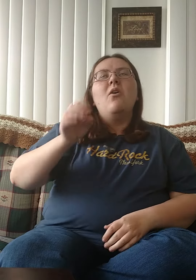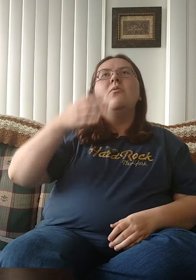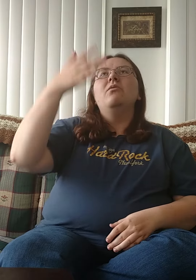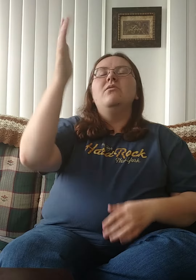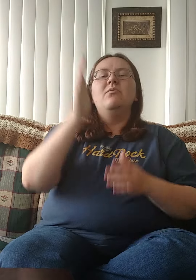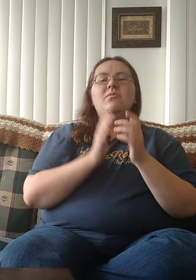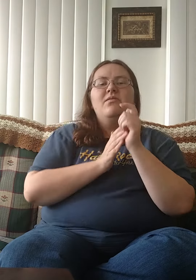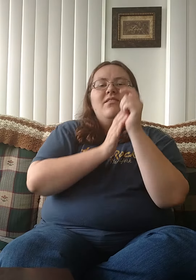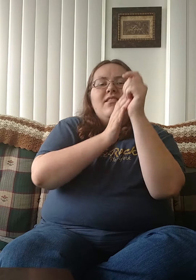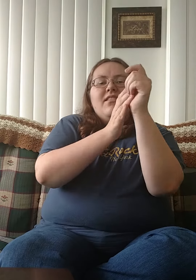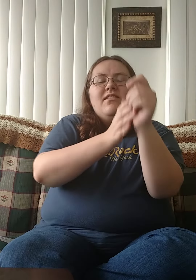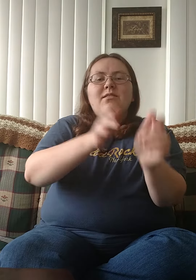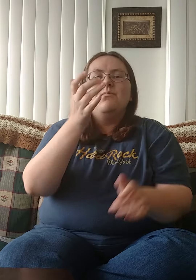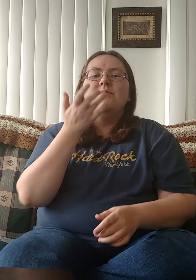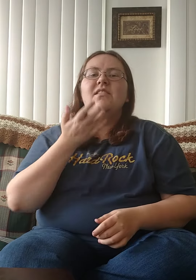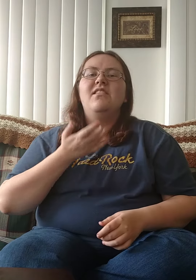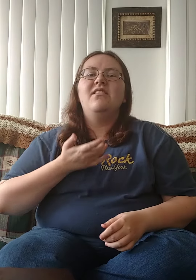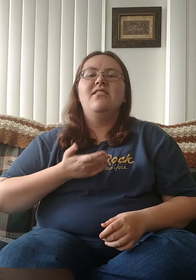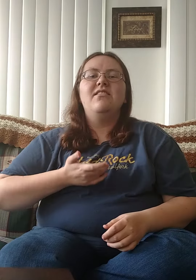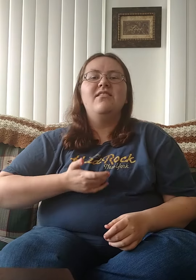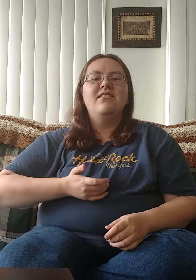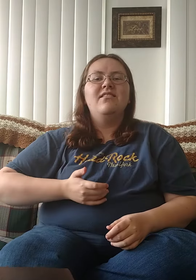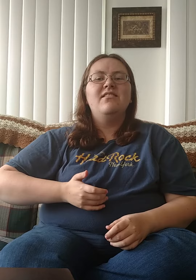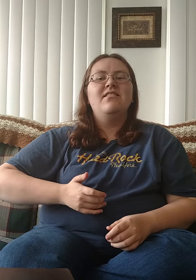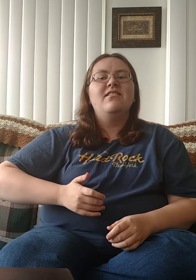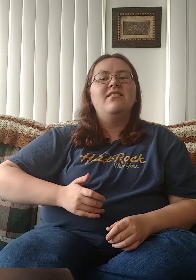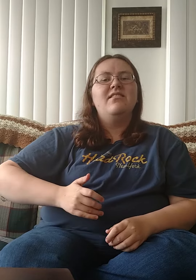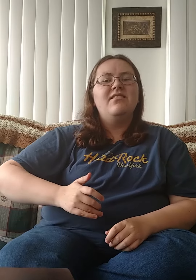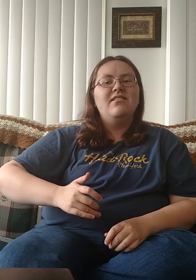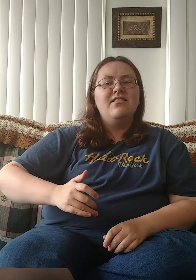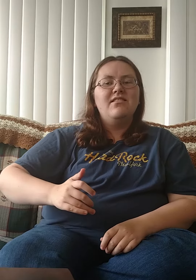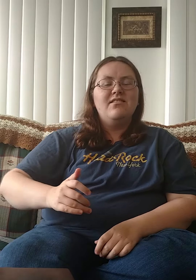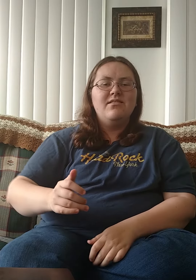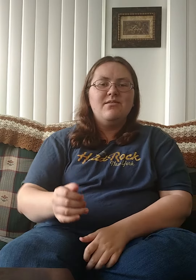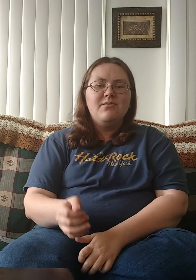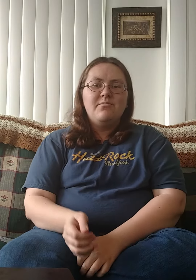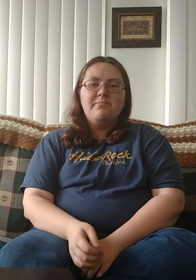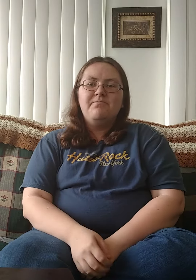Oh, you lead me